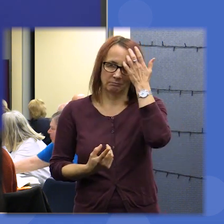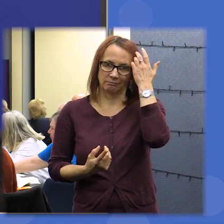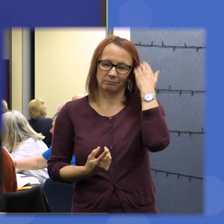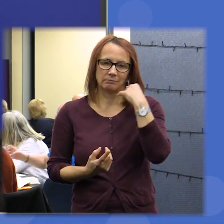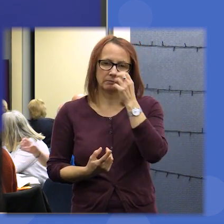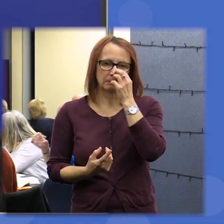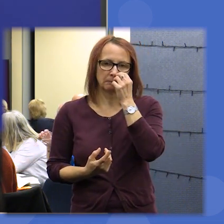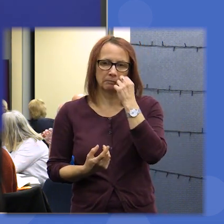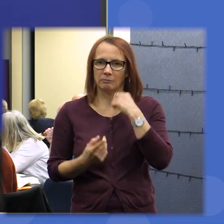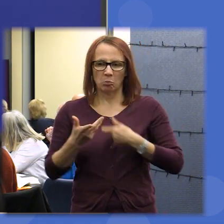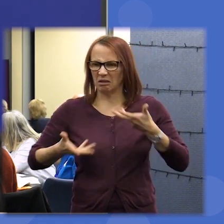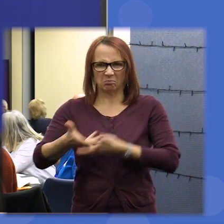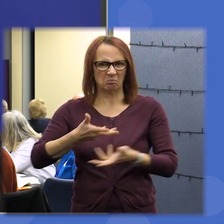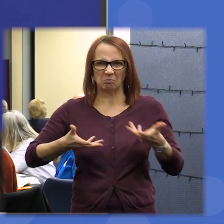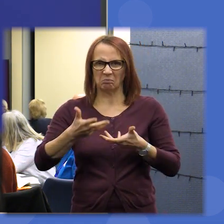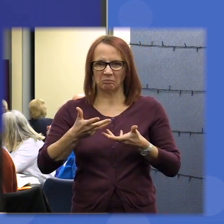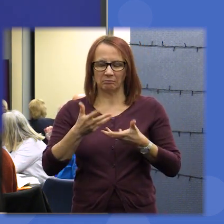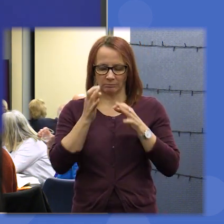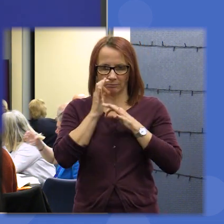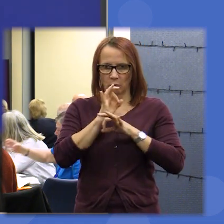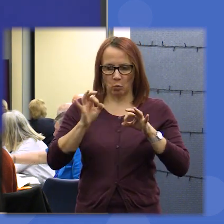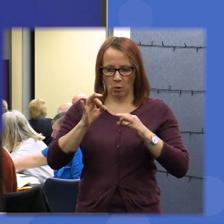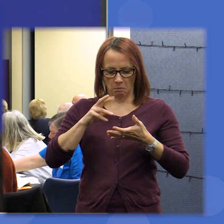any chalk up in amongst Versailles Bell sat quietly and read would be wanted and